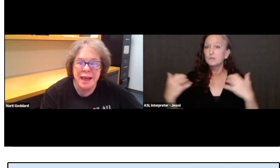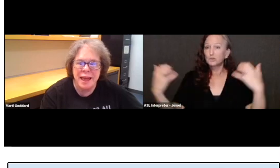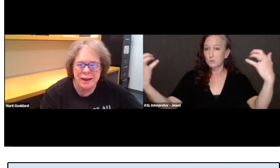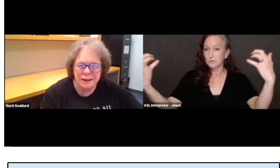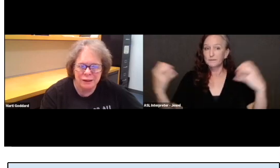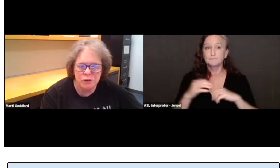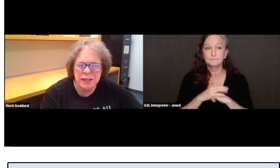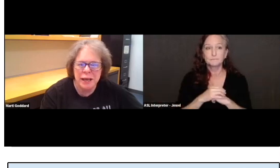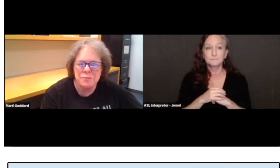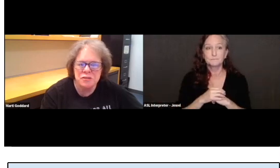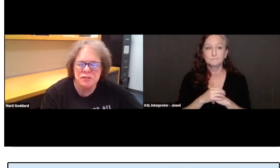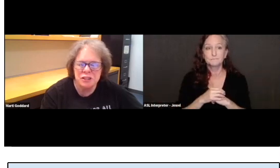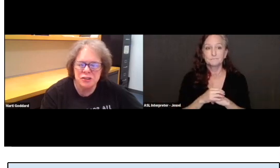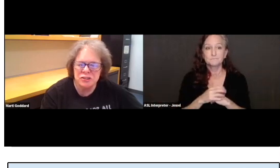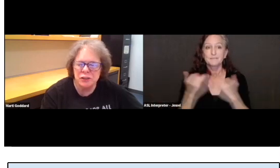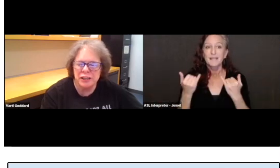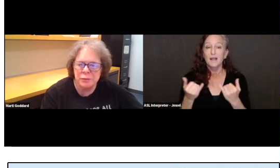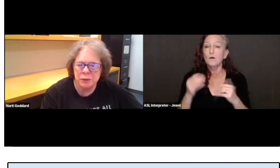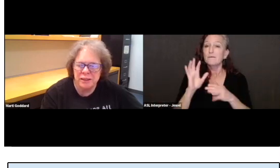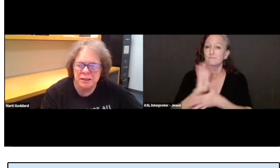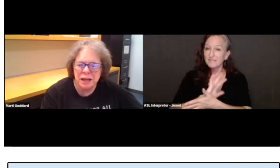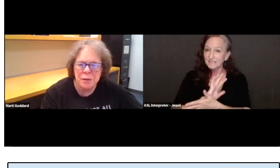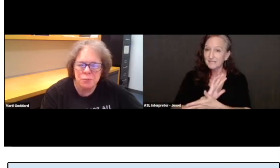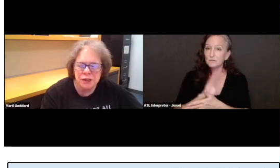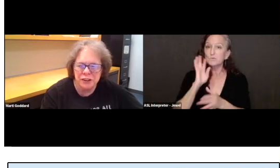And then, we caption videos created by the library.